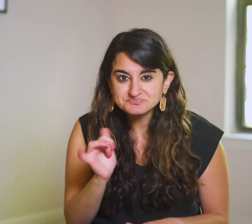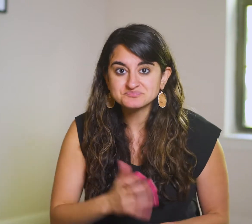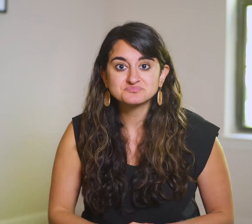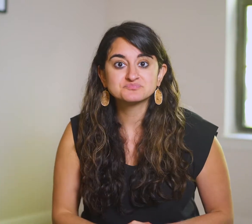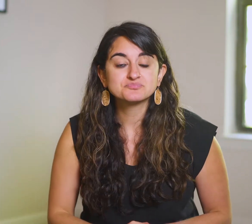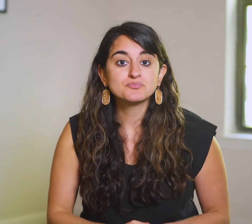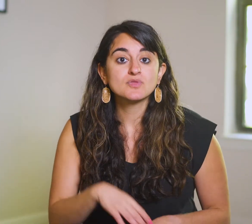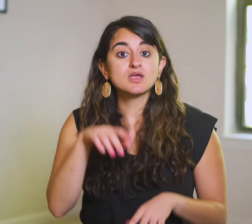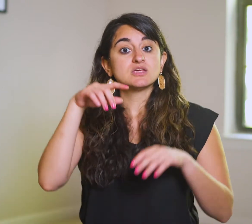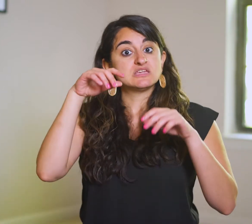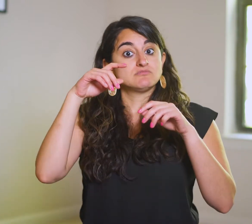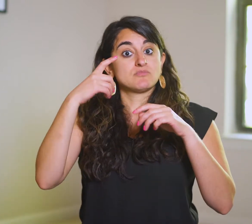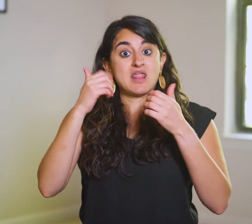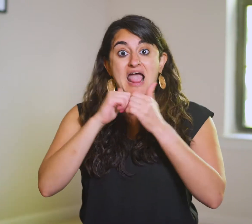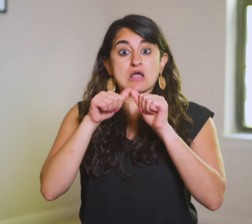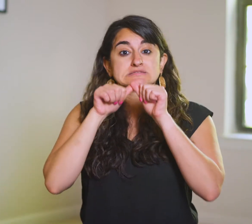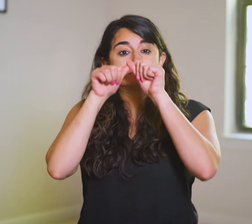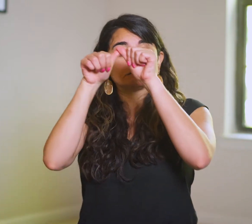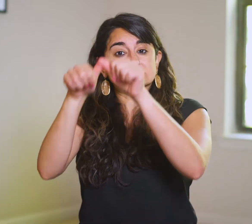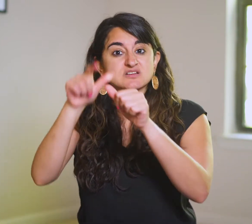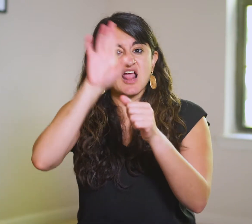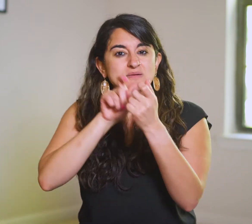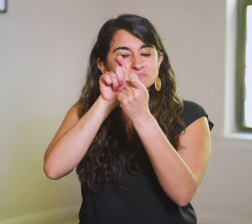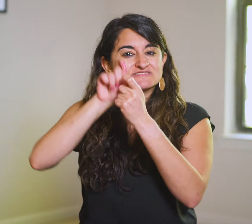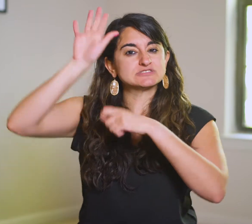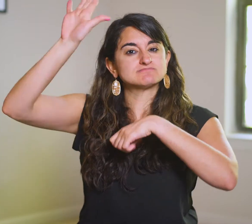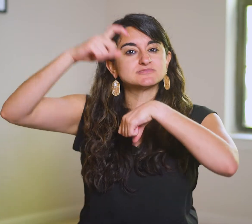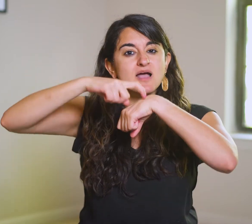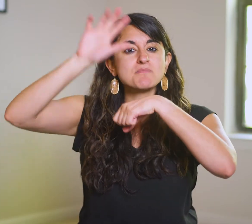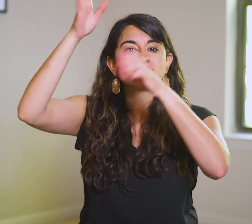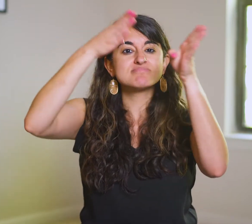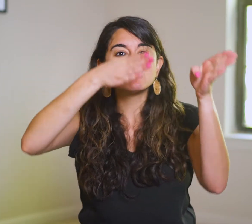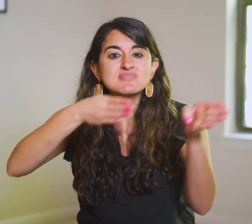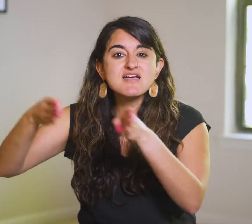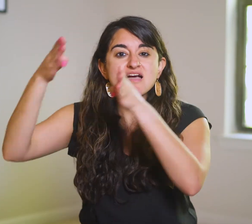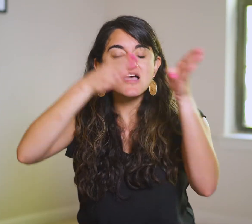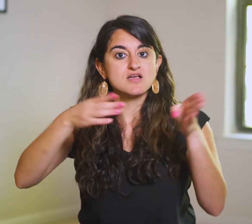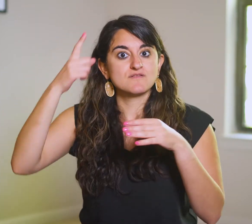In order to preserve the specific timing God has planned